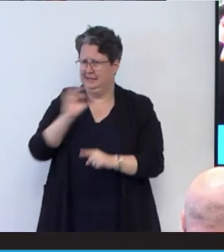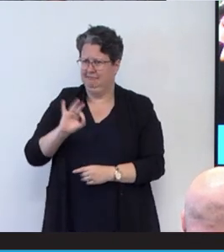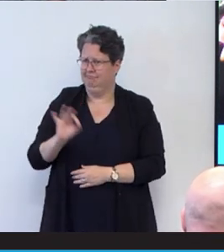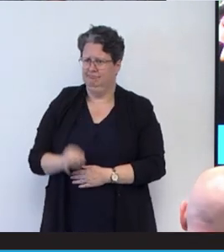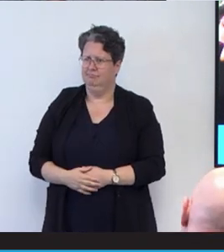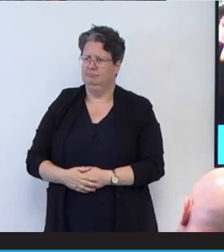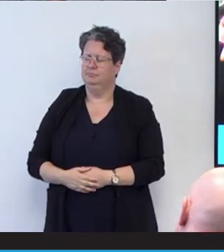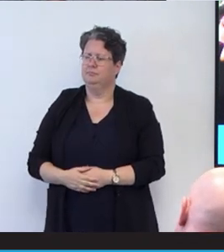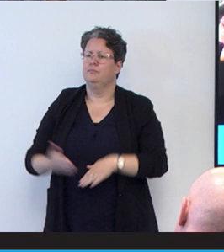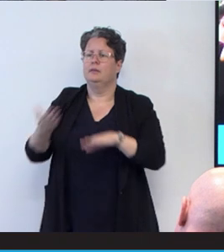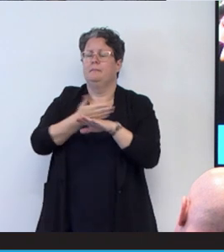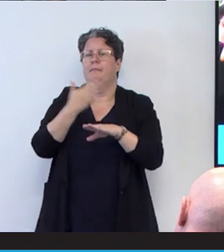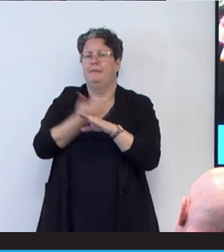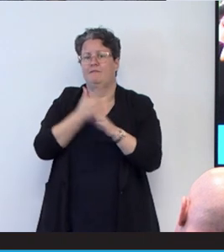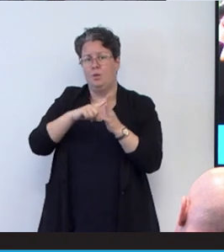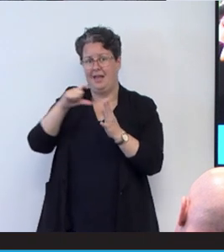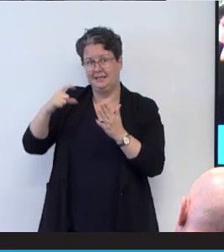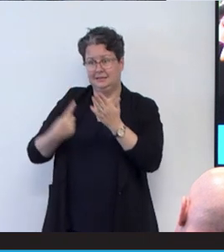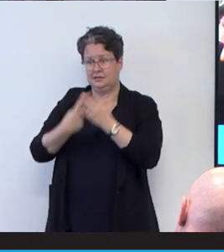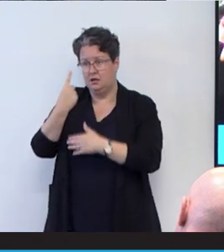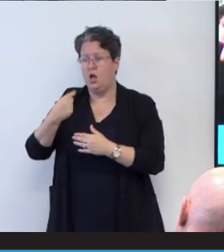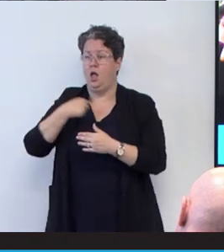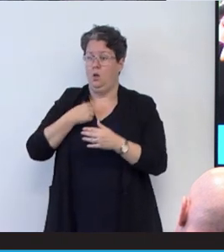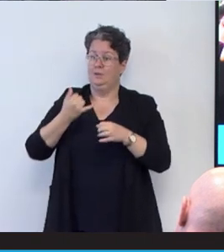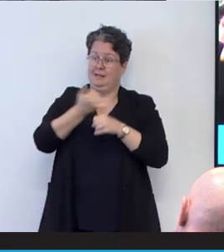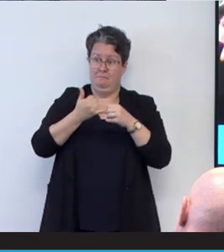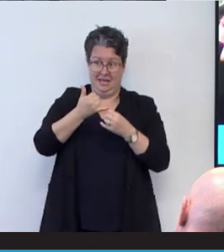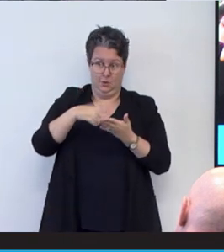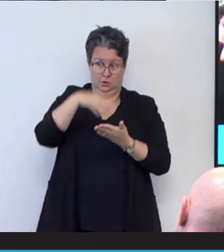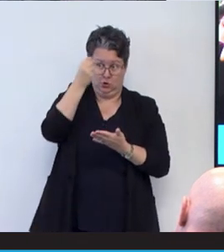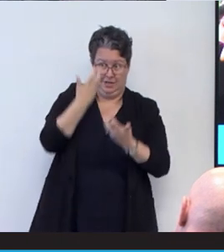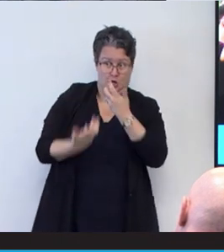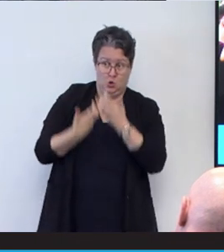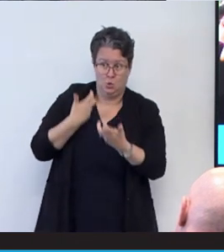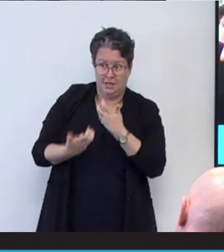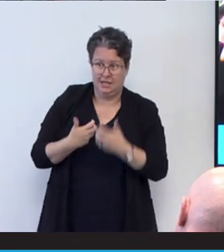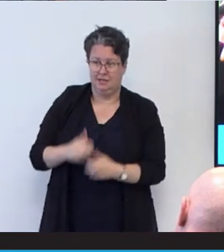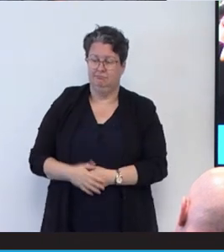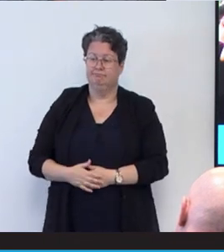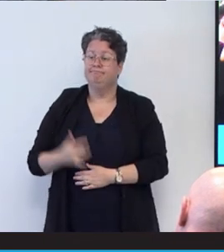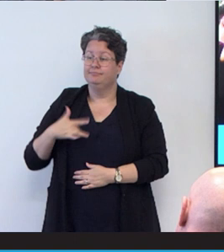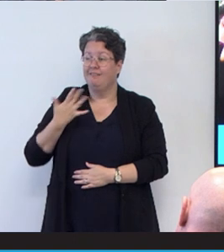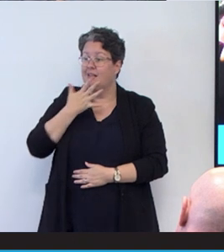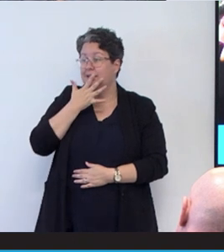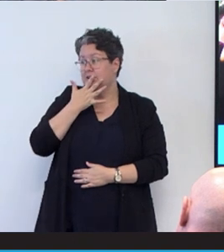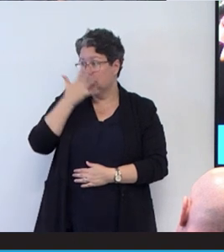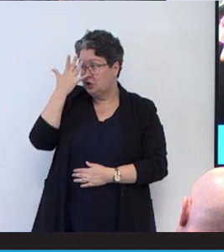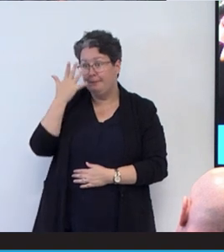Before the accident happened, I was a medical student, and I'm nearly ashamed to say that I